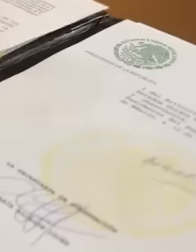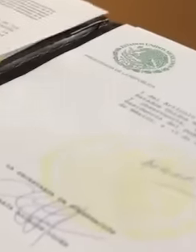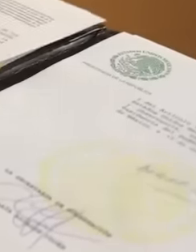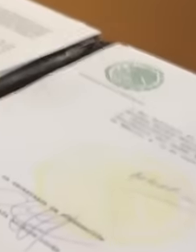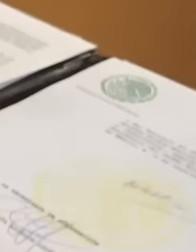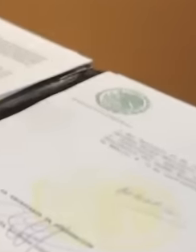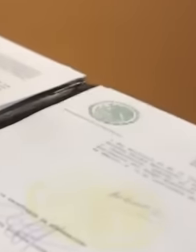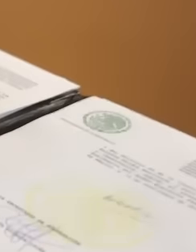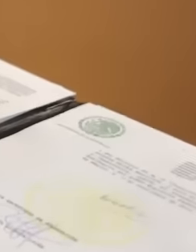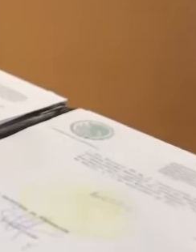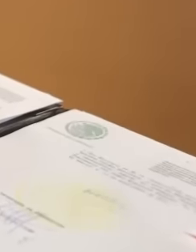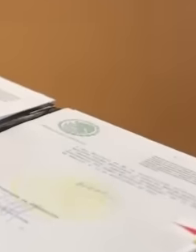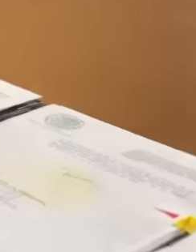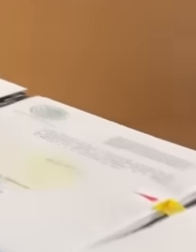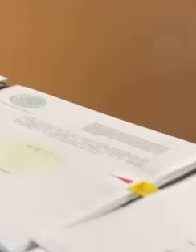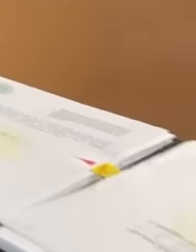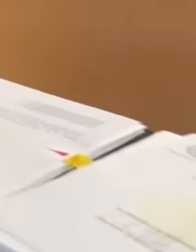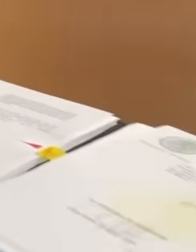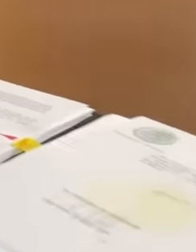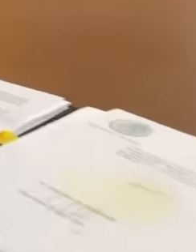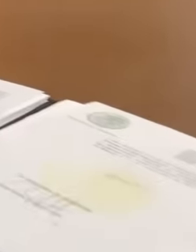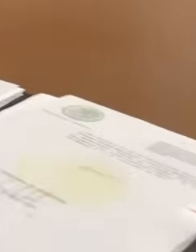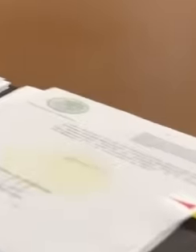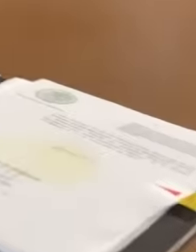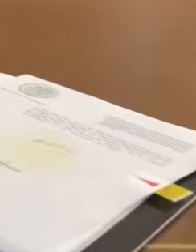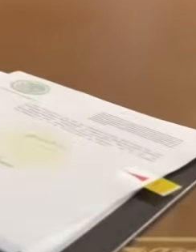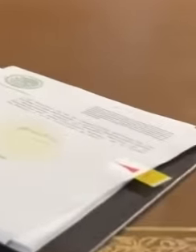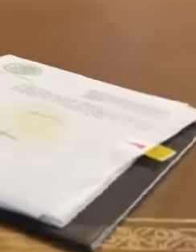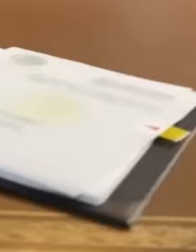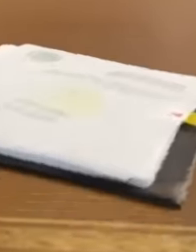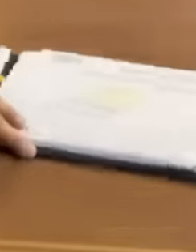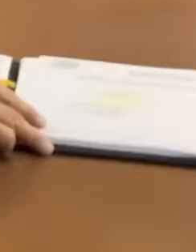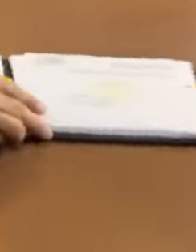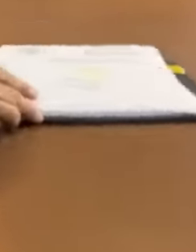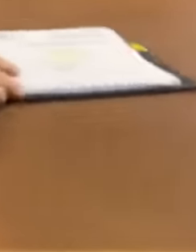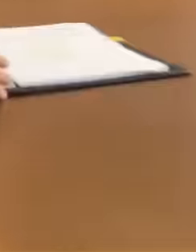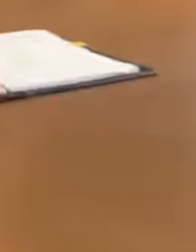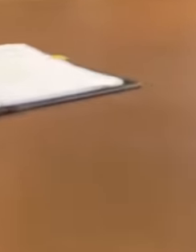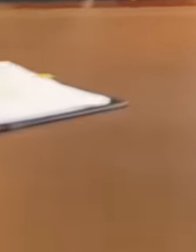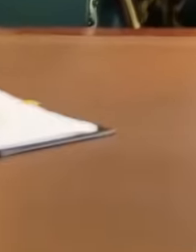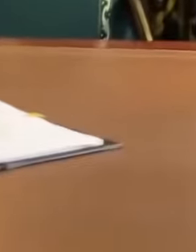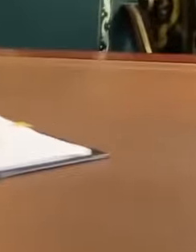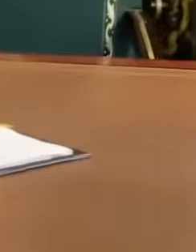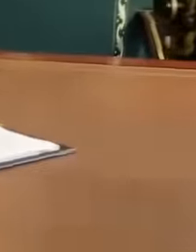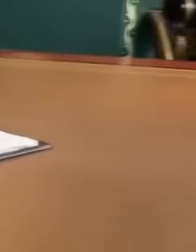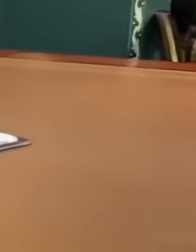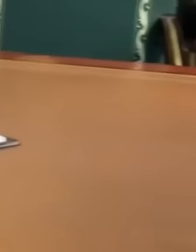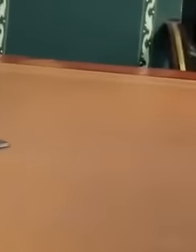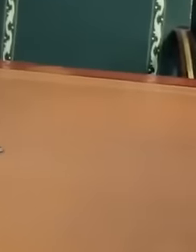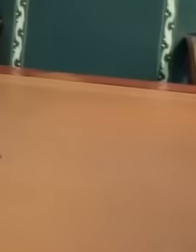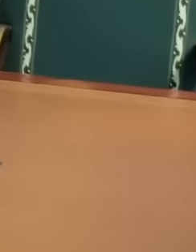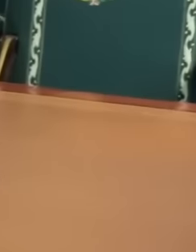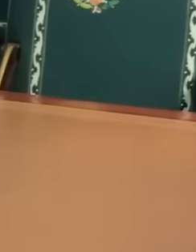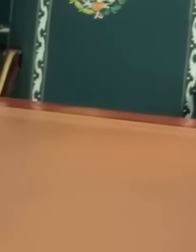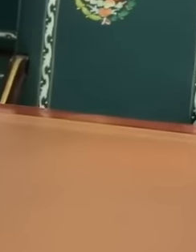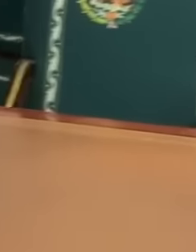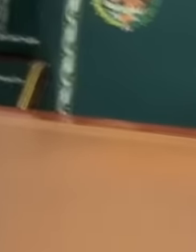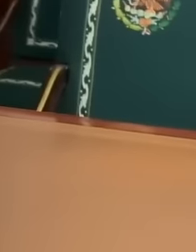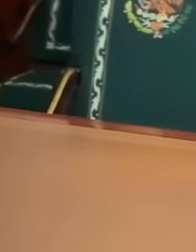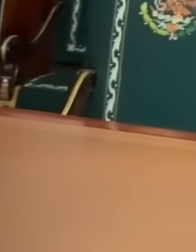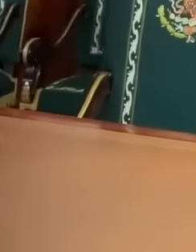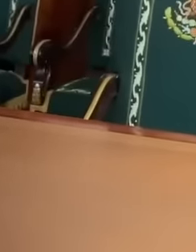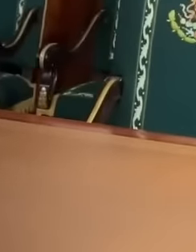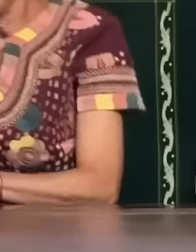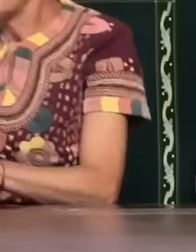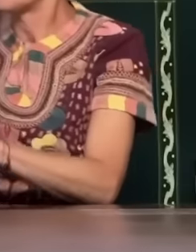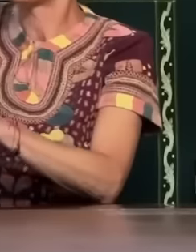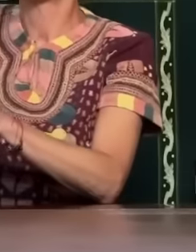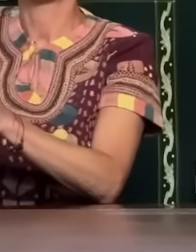and thus the people of Mexico themselves will be able to elect their own judges, magistrates and ministers.